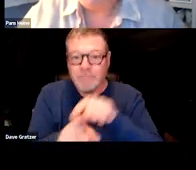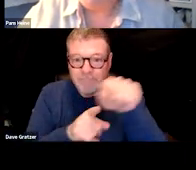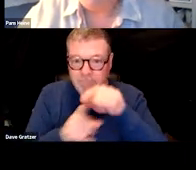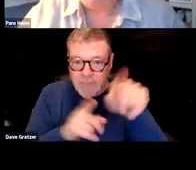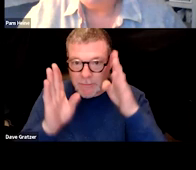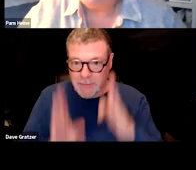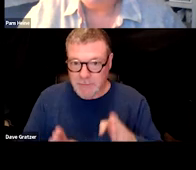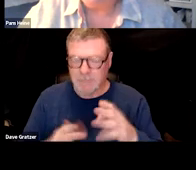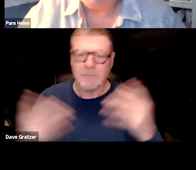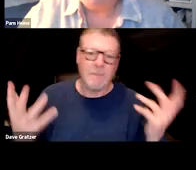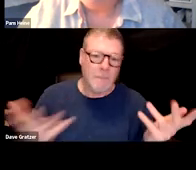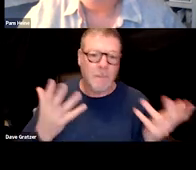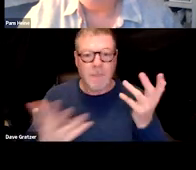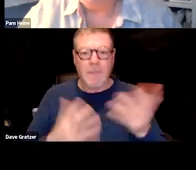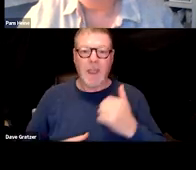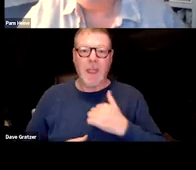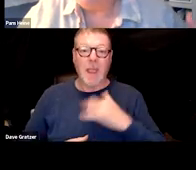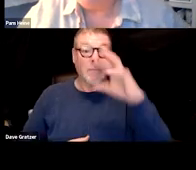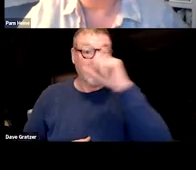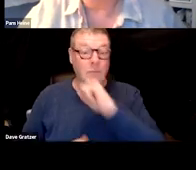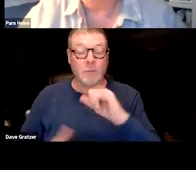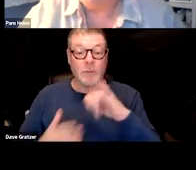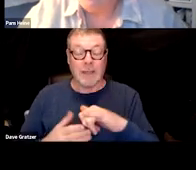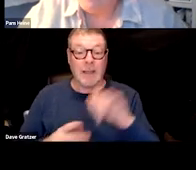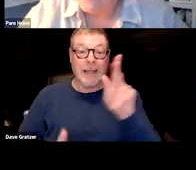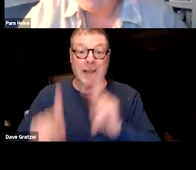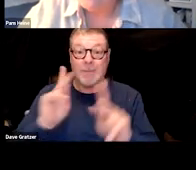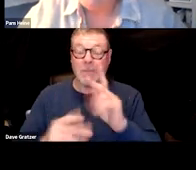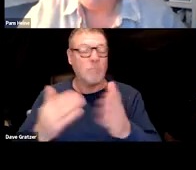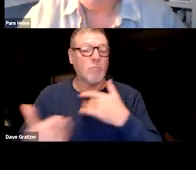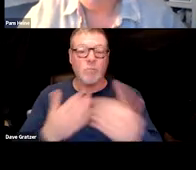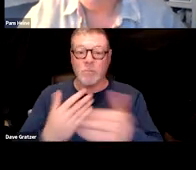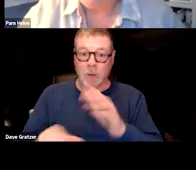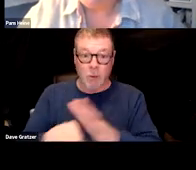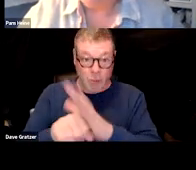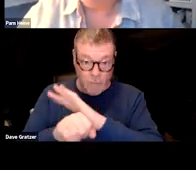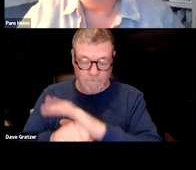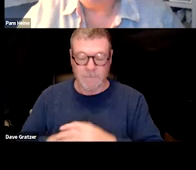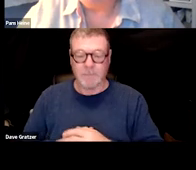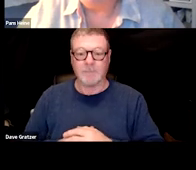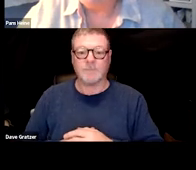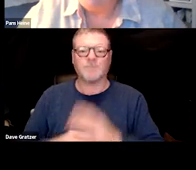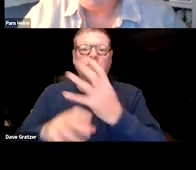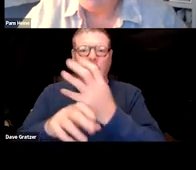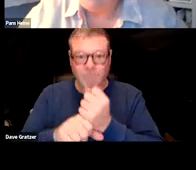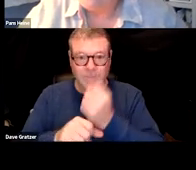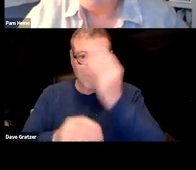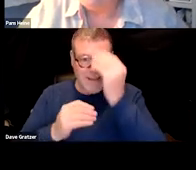So I'm assuming just for folks, regardless of COVID. Getting information from specialists